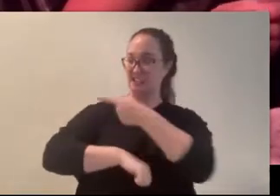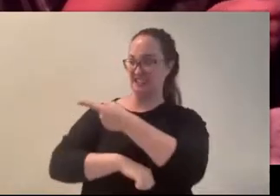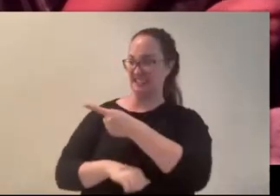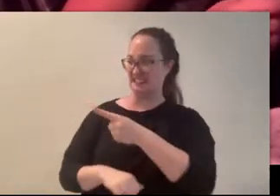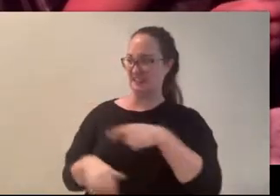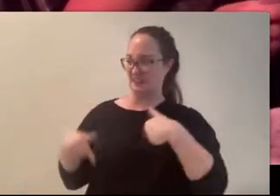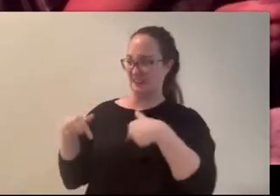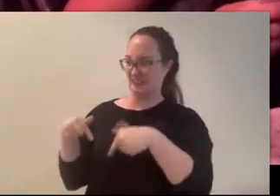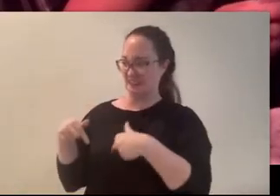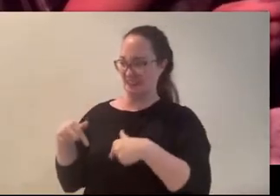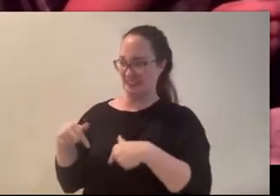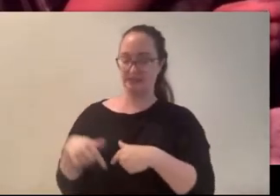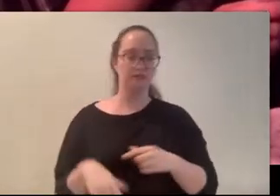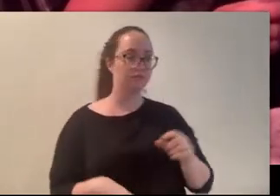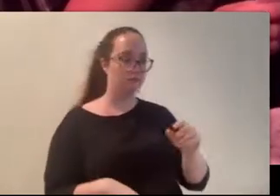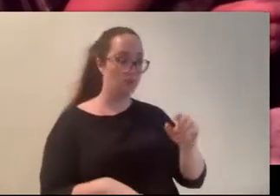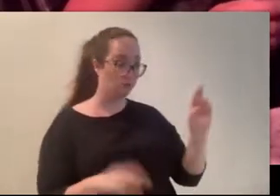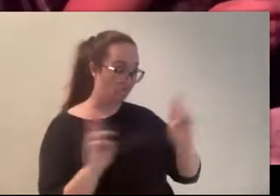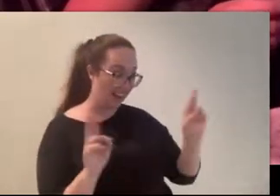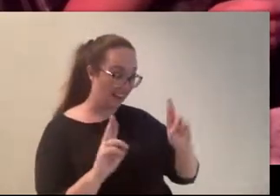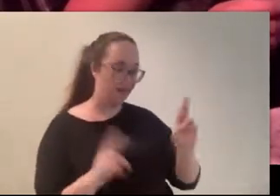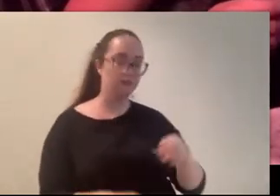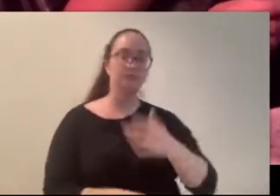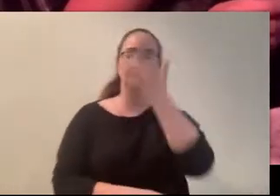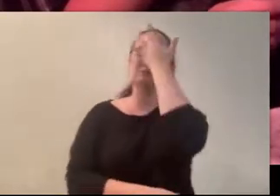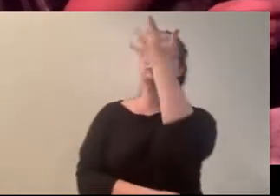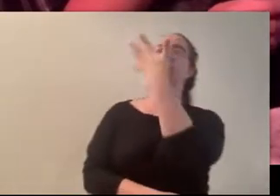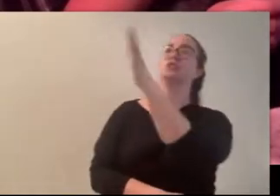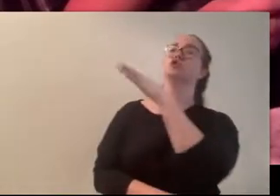“Ready?” “Let’s just get it over with,” I replied.